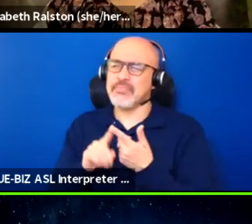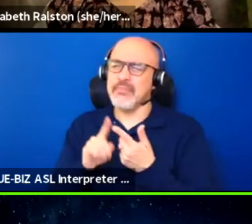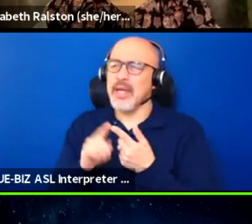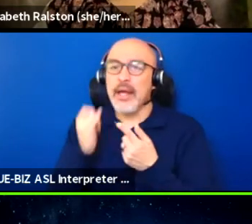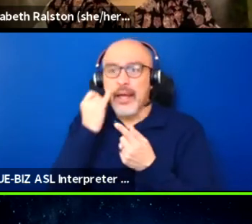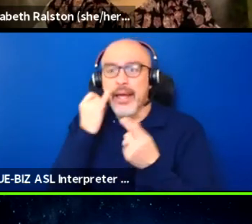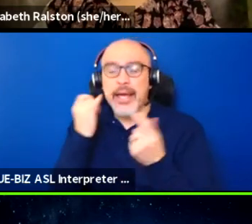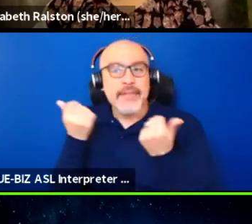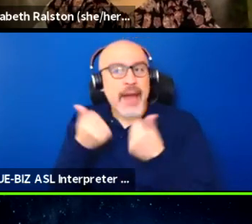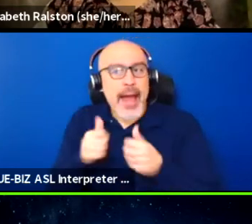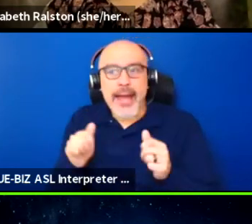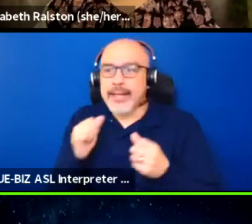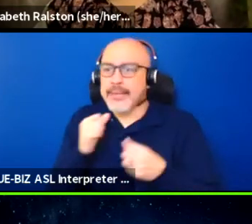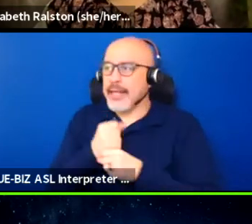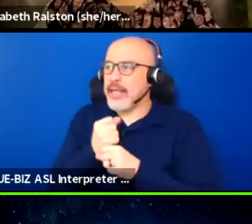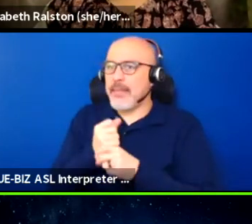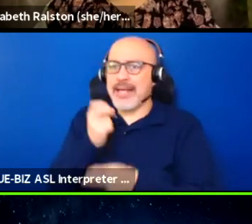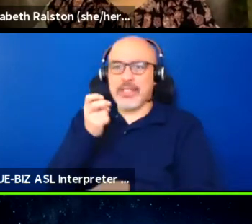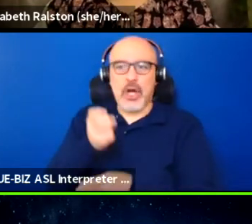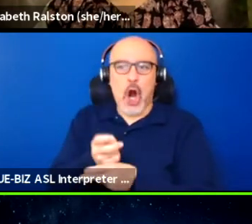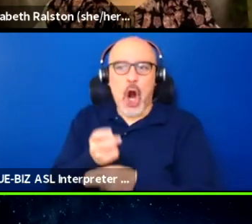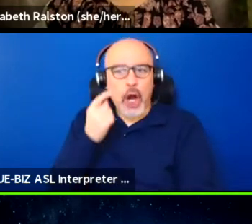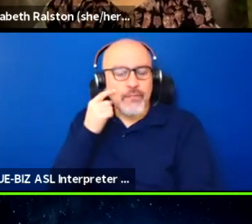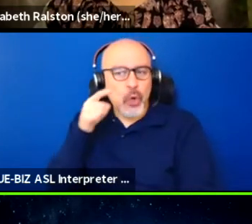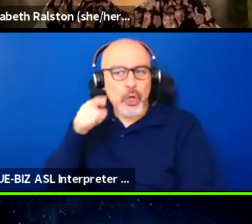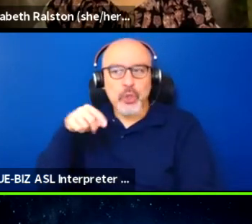kind of makes it difficult for you to be standing here